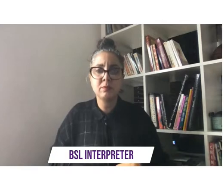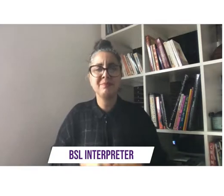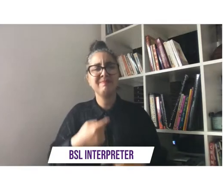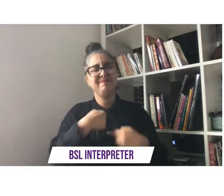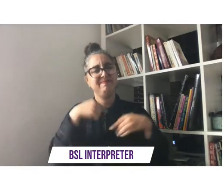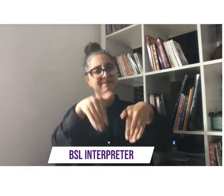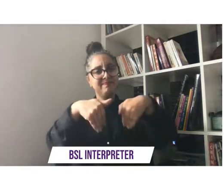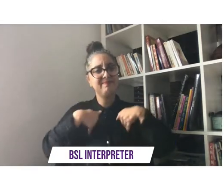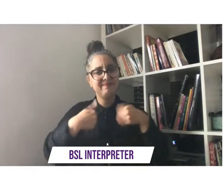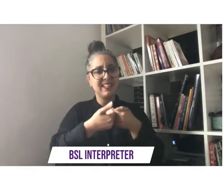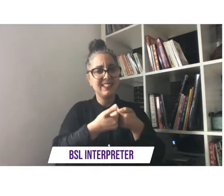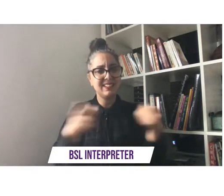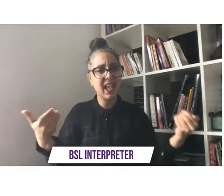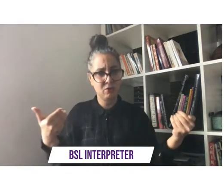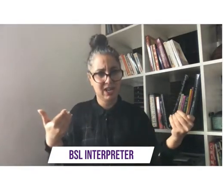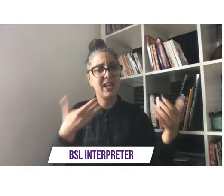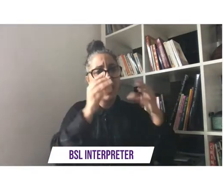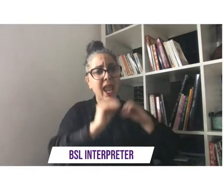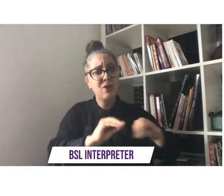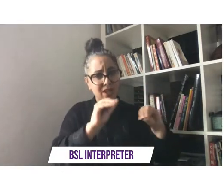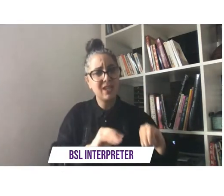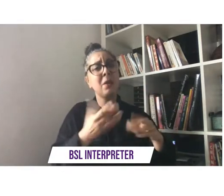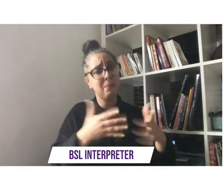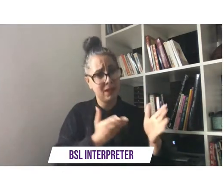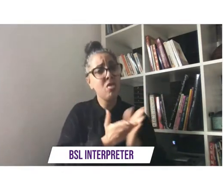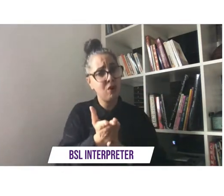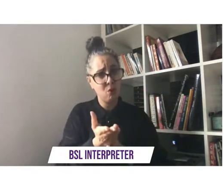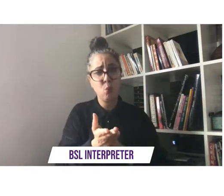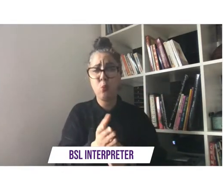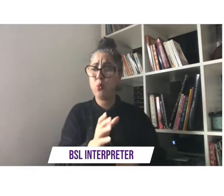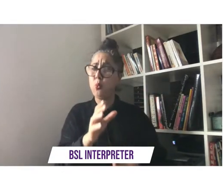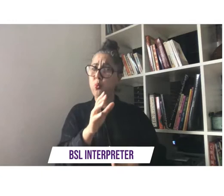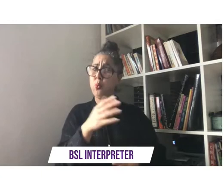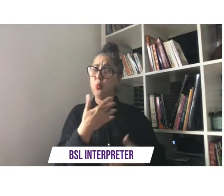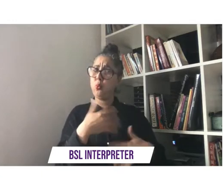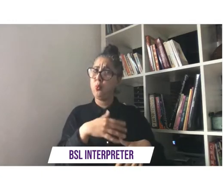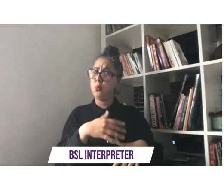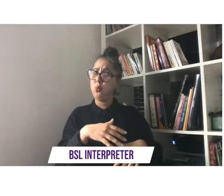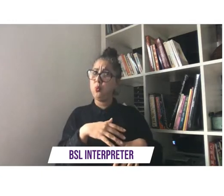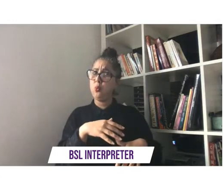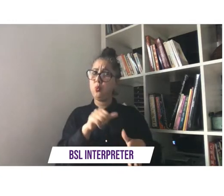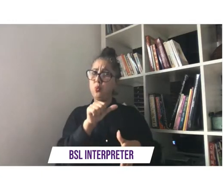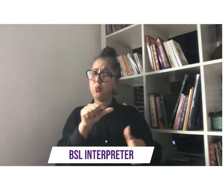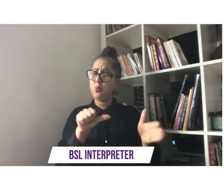where i went to a special school and that was difficult because i felt different and it was